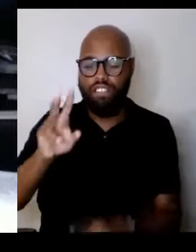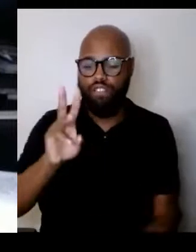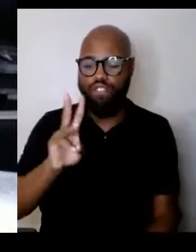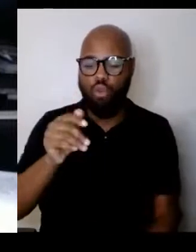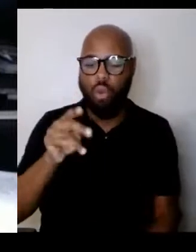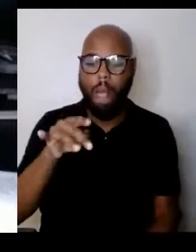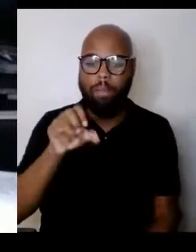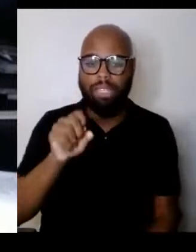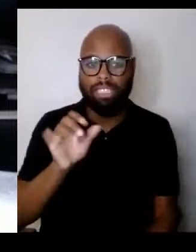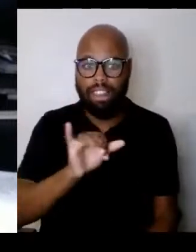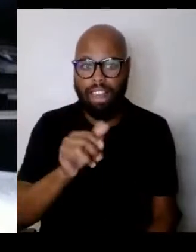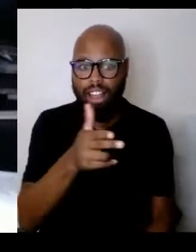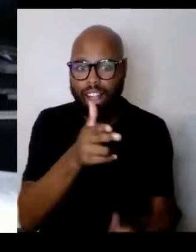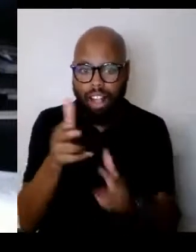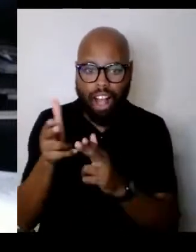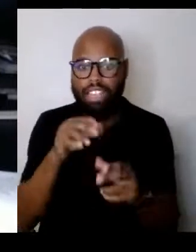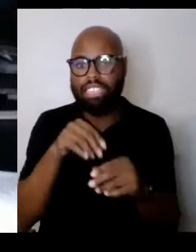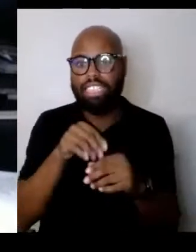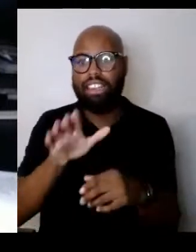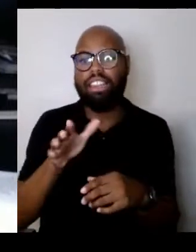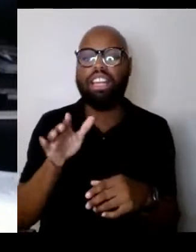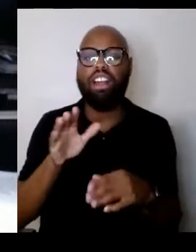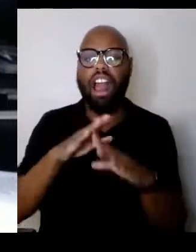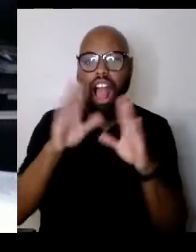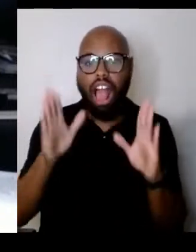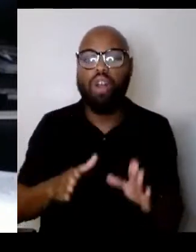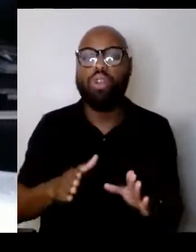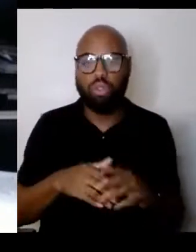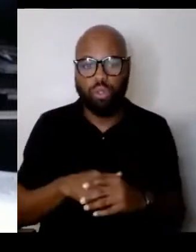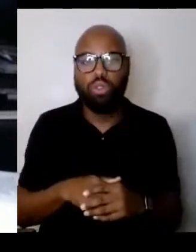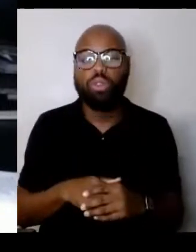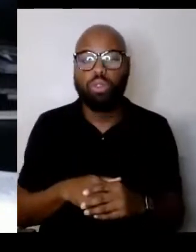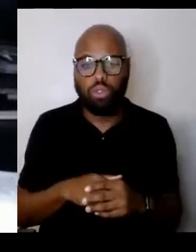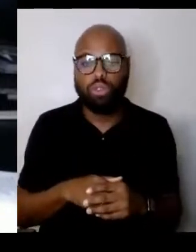and are determined